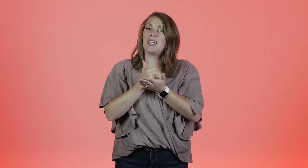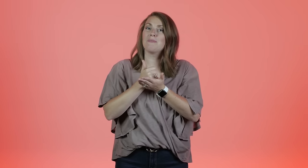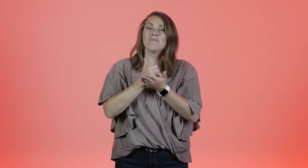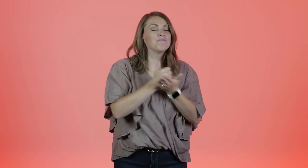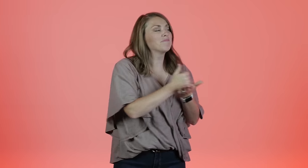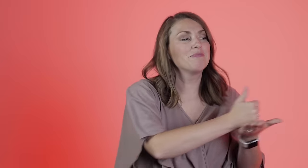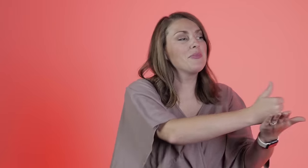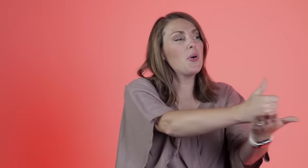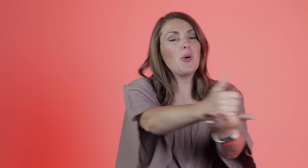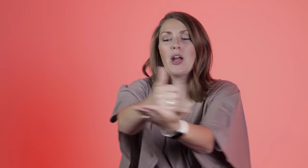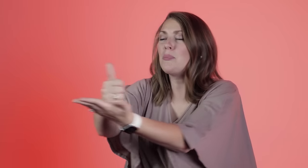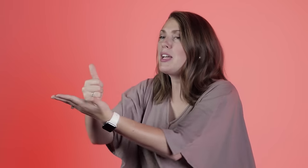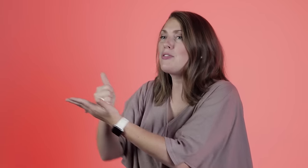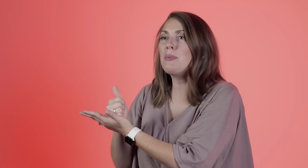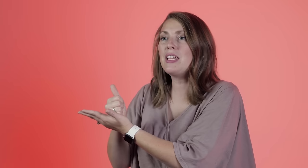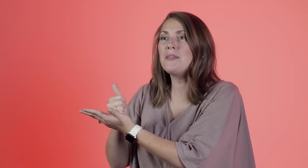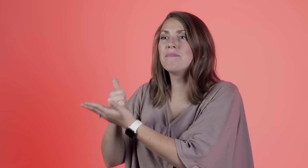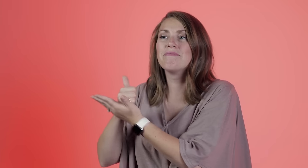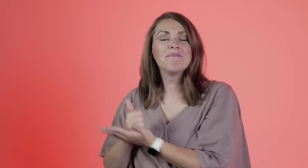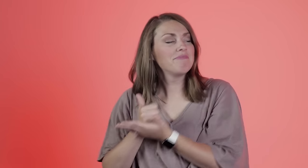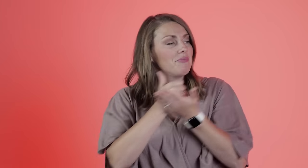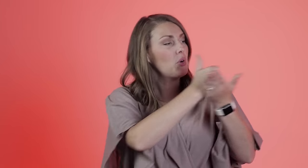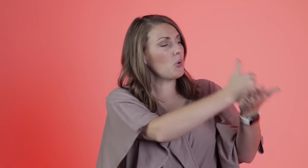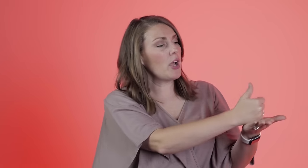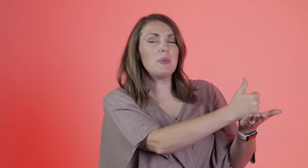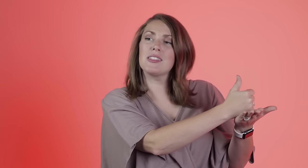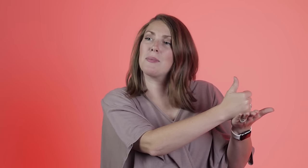What is your name? 'You name what you?'